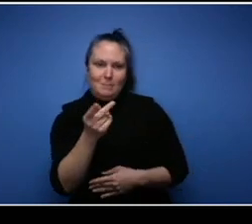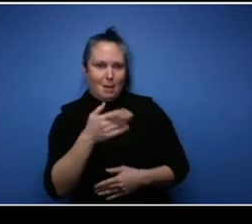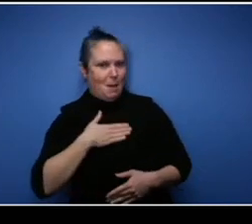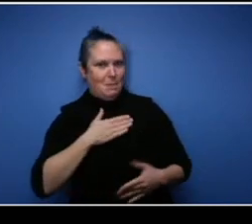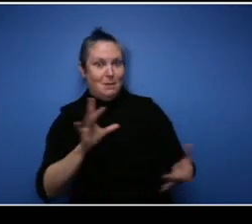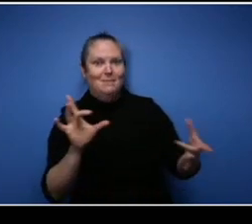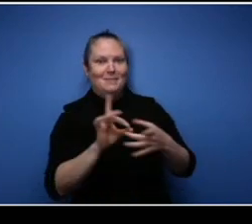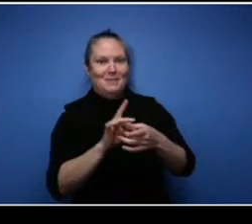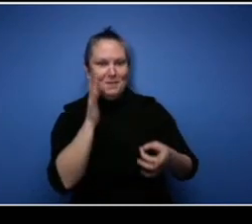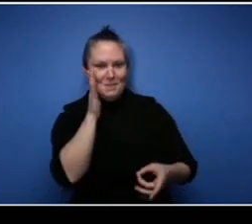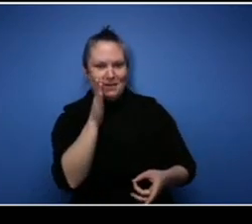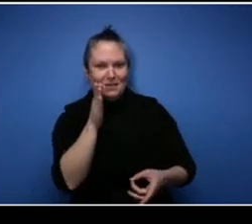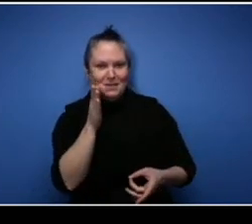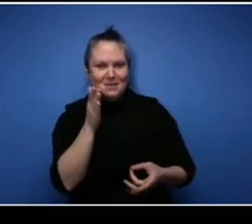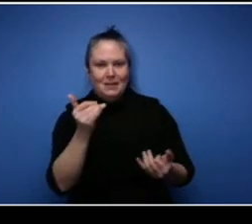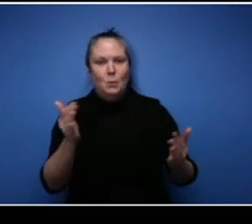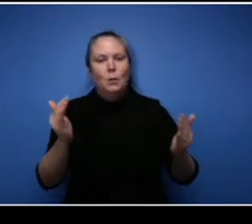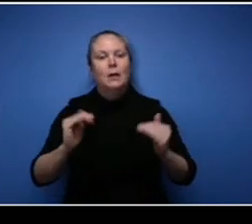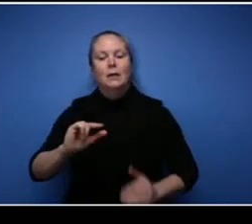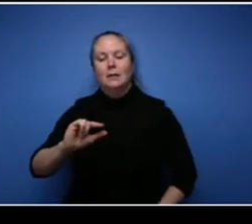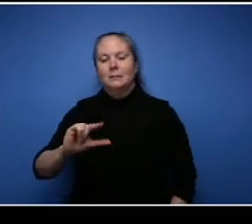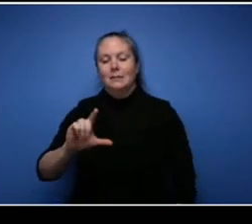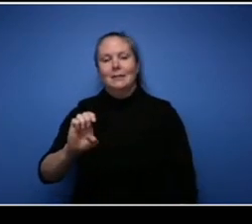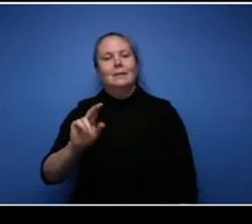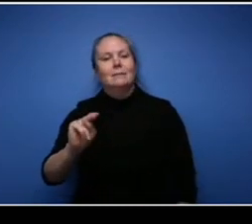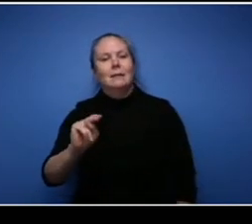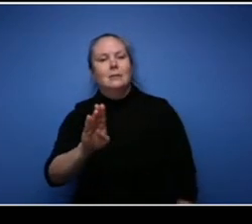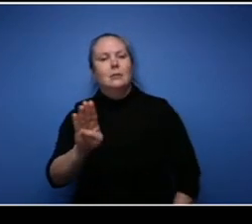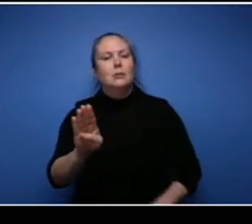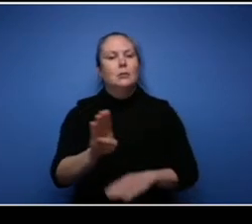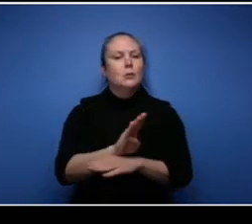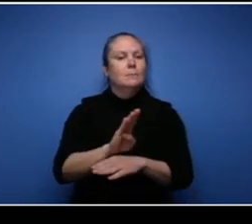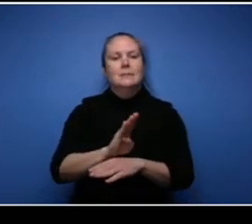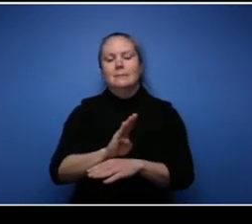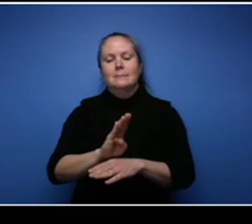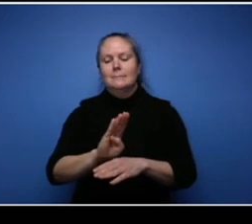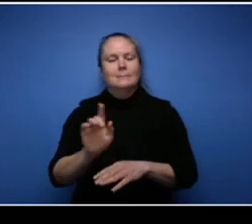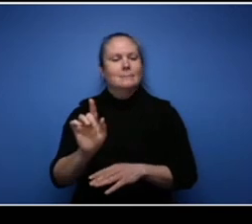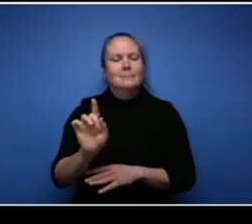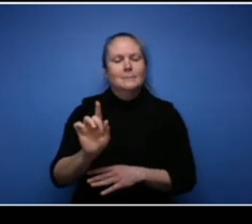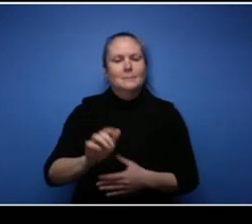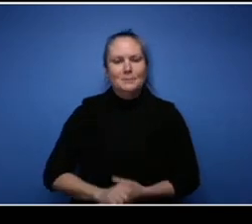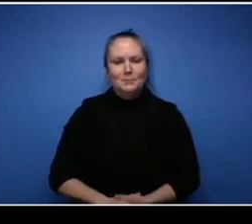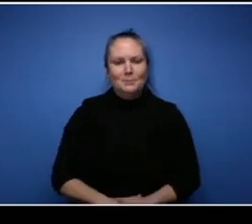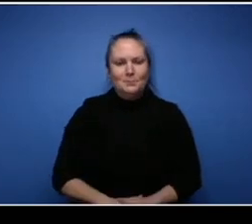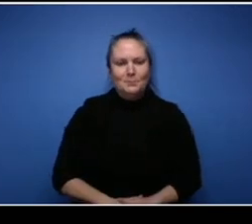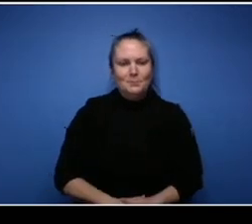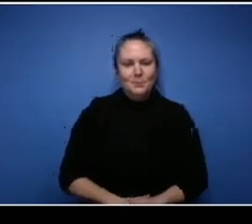and learn more about your business brother? One of the things you can find Carvery's Construction